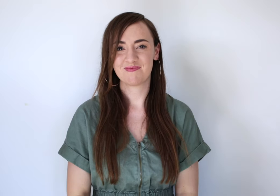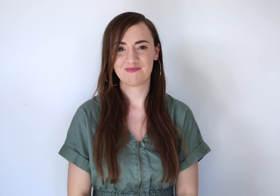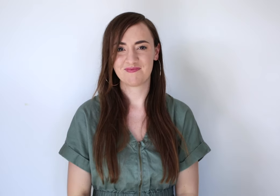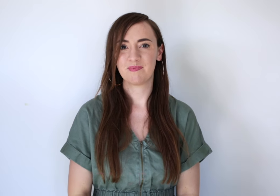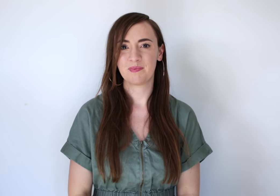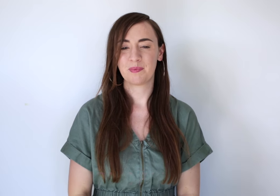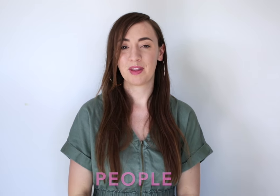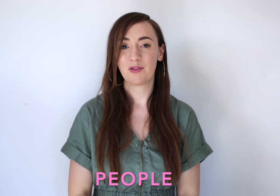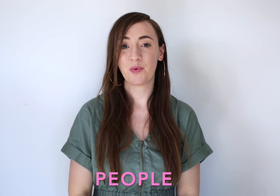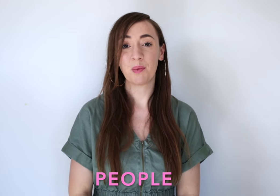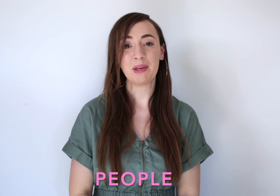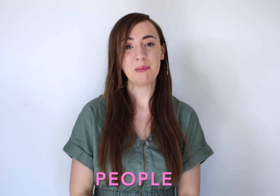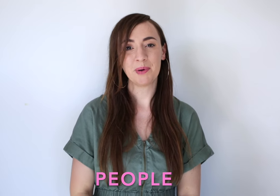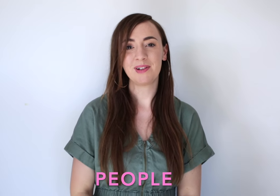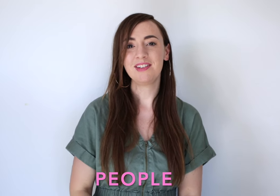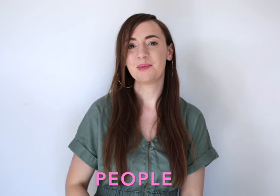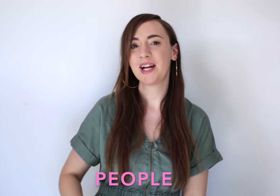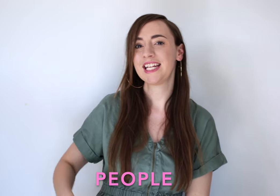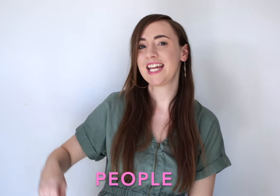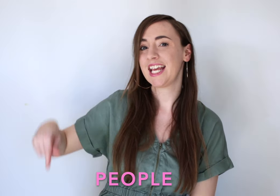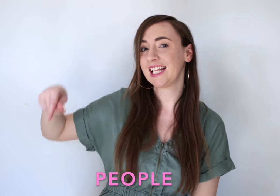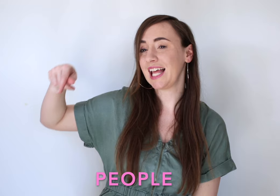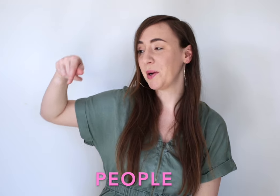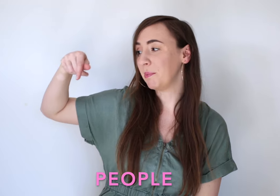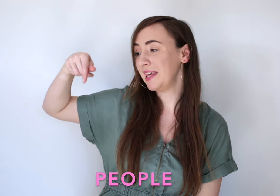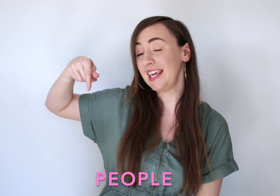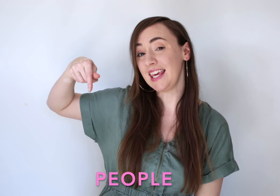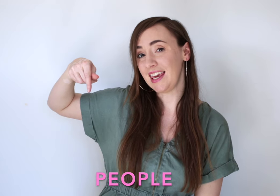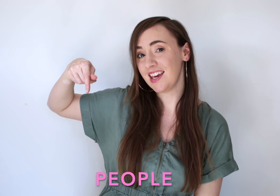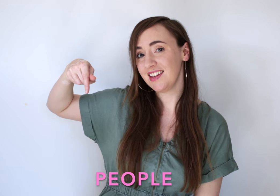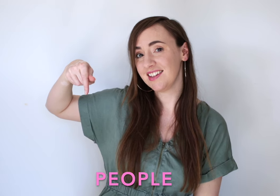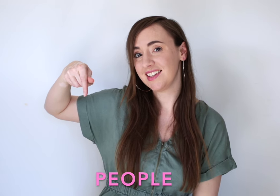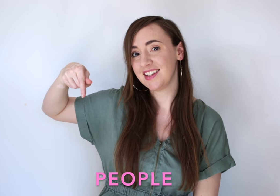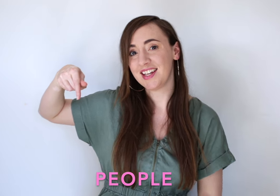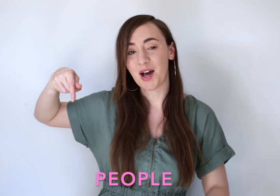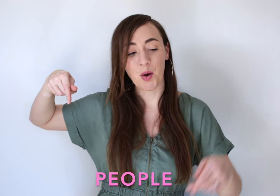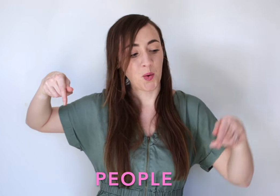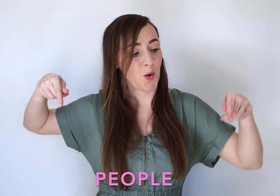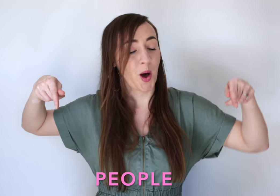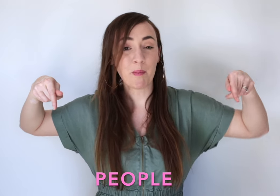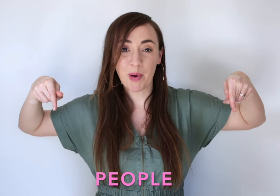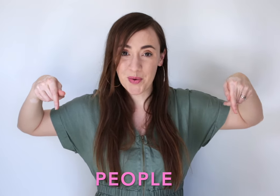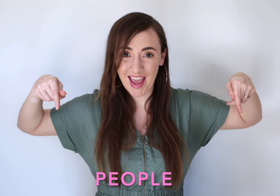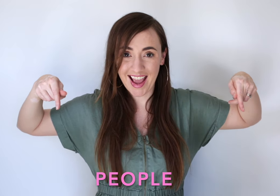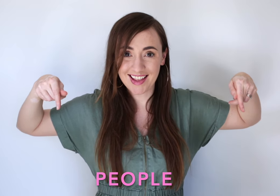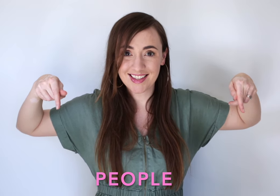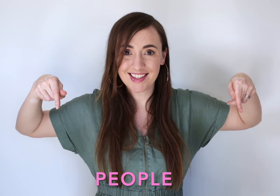For "people", we're gonna take the letter P on both hands and make